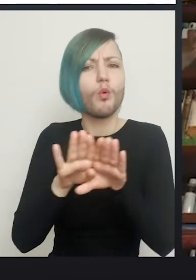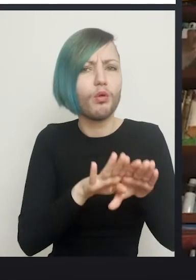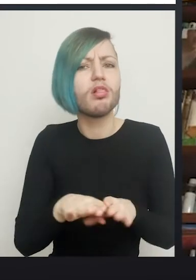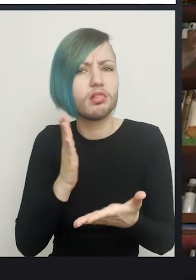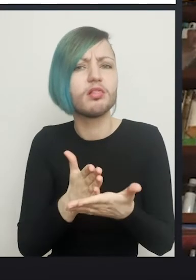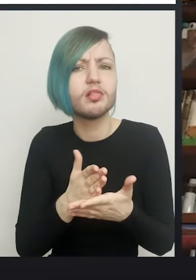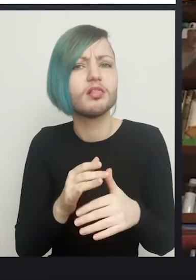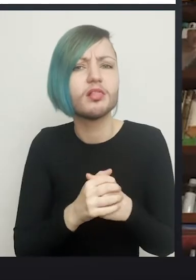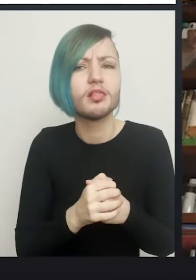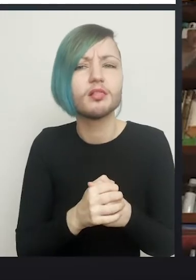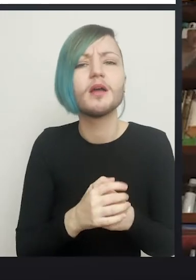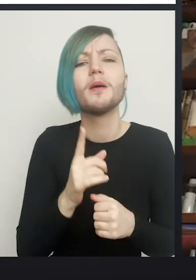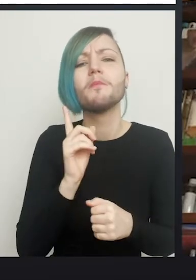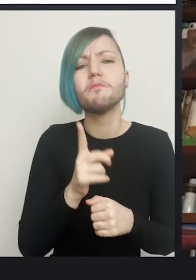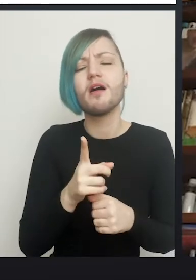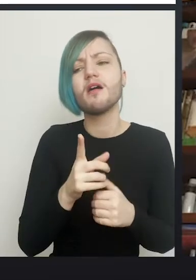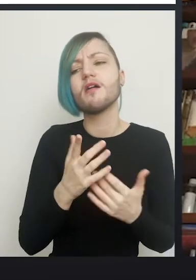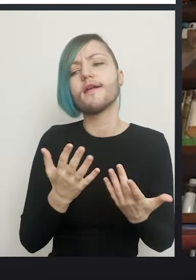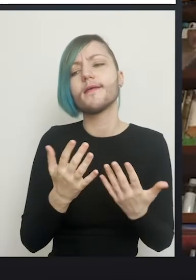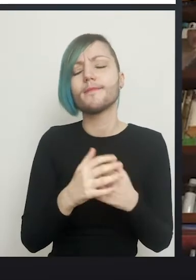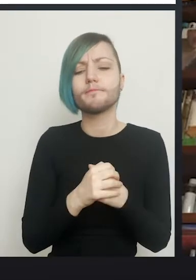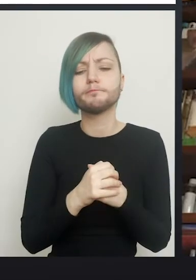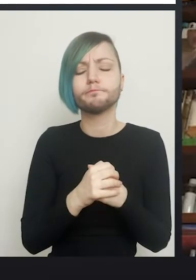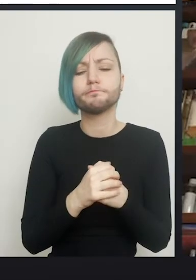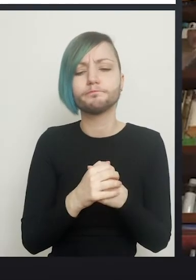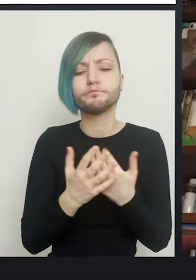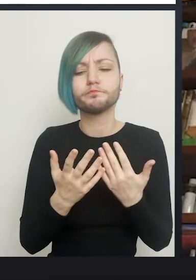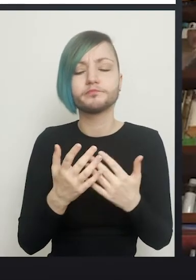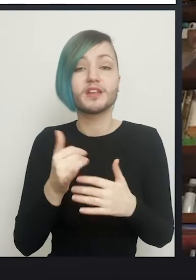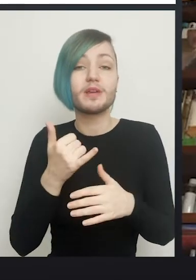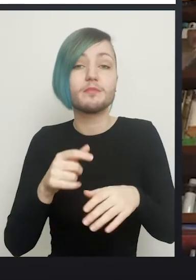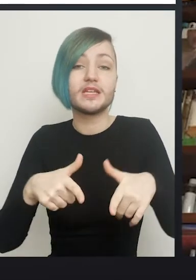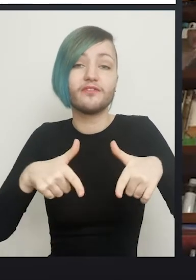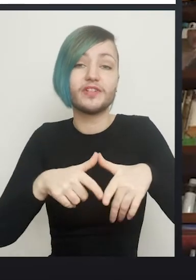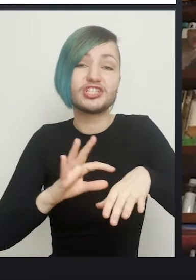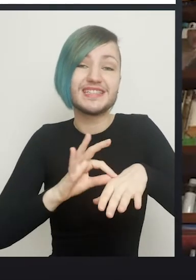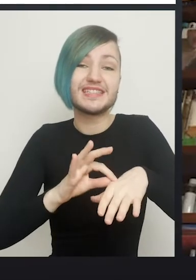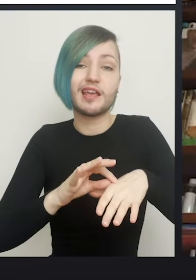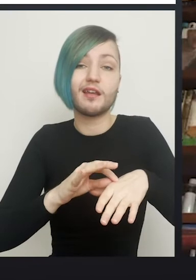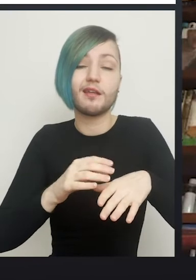But if some of the skin of the vagina completely loses blood supply and goes black,